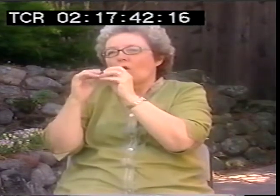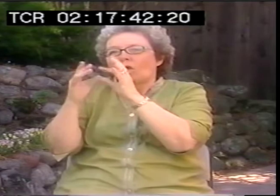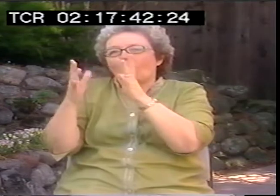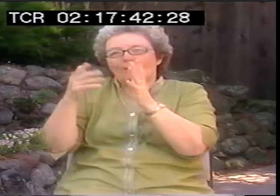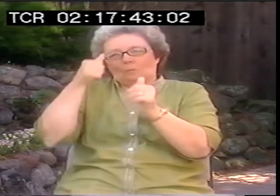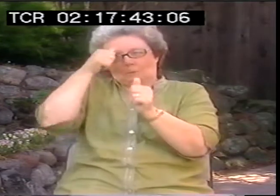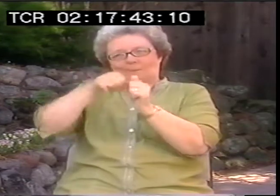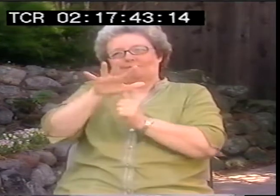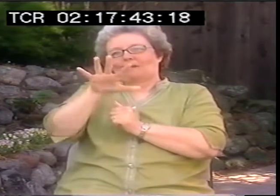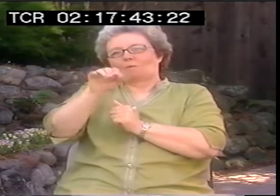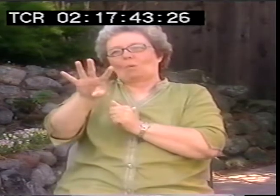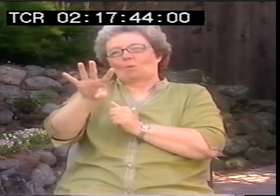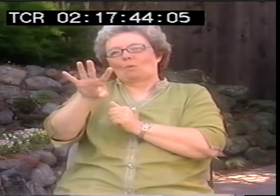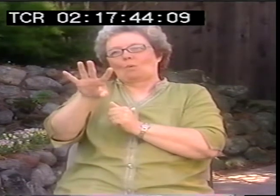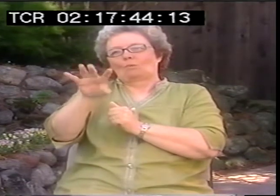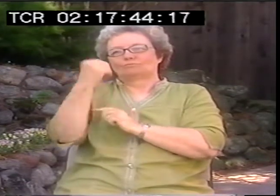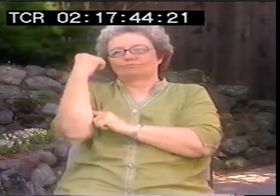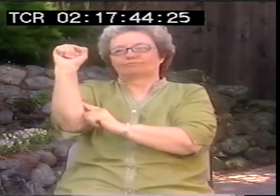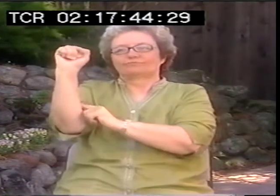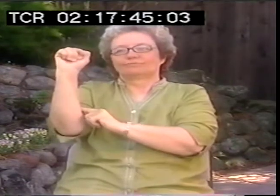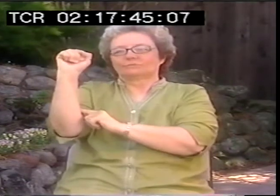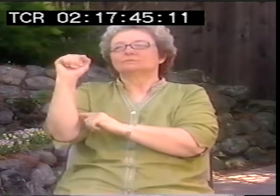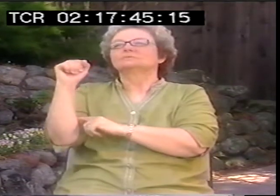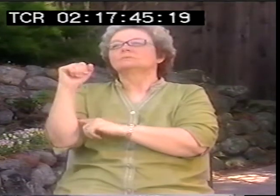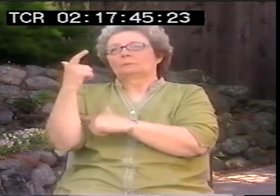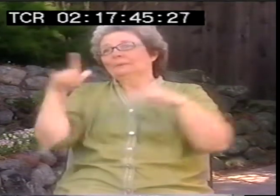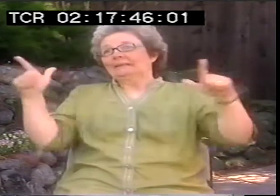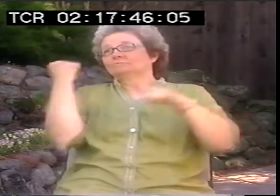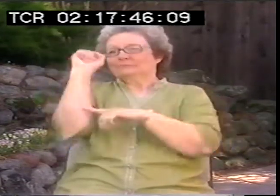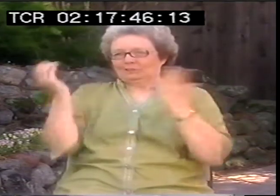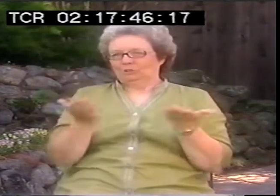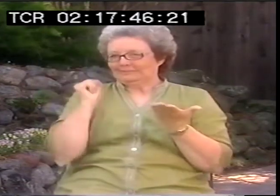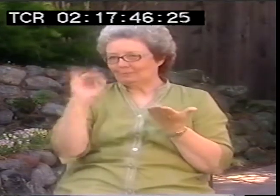Maybe they should build some coalition with each other. Remember section 504.